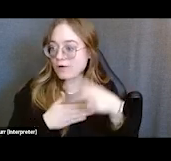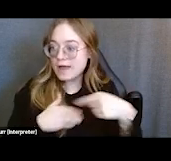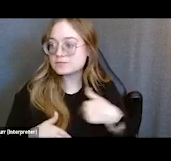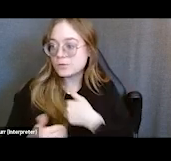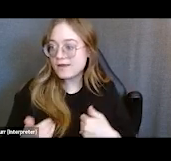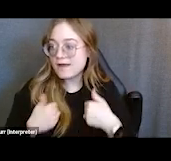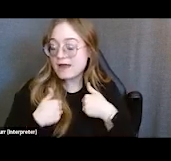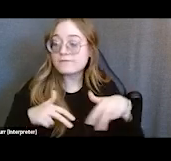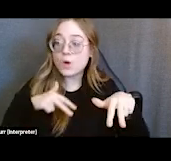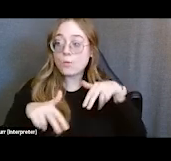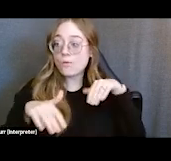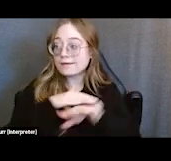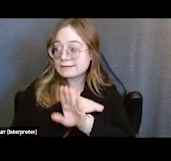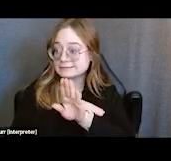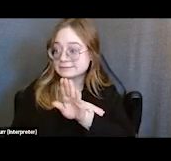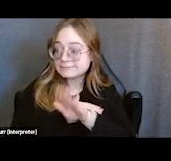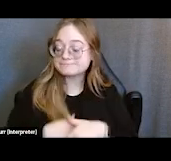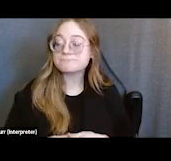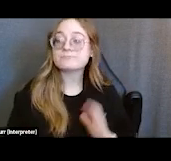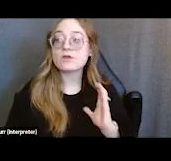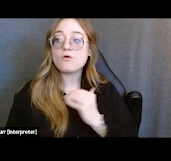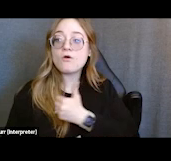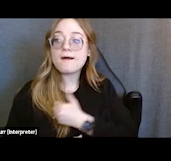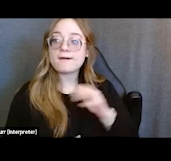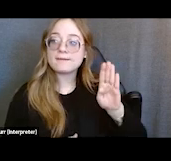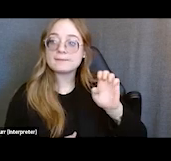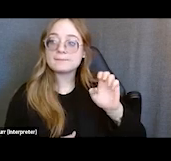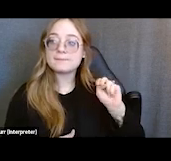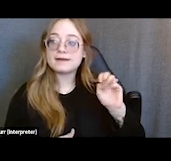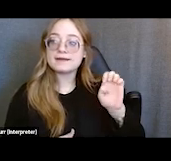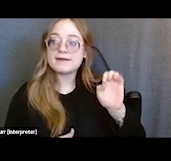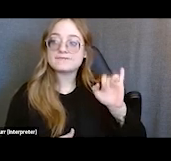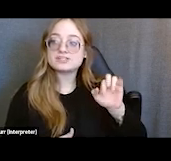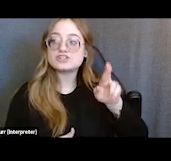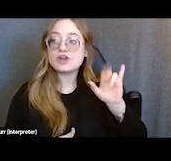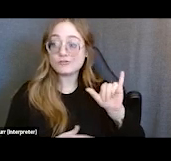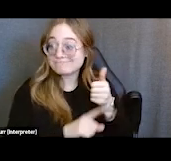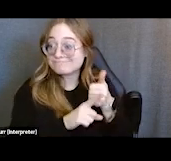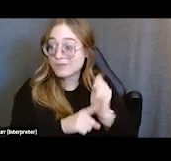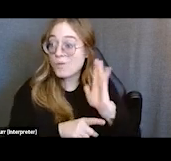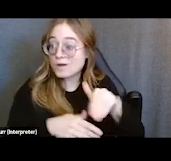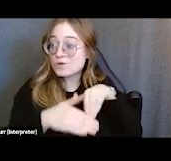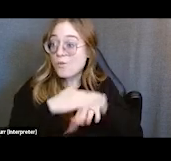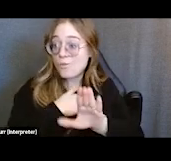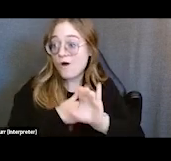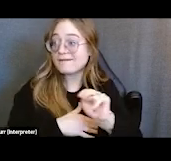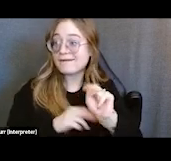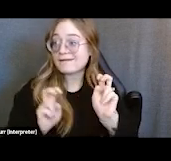which our beneficiary was a walk-in and that's how she came to us and she can kinda tell you a little bit about that process.